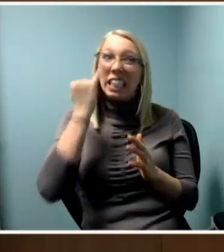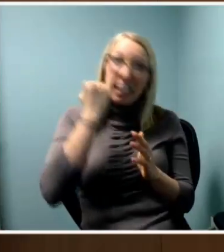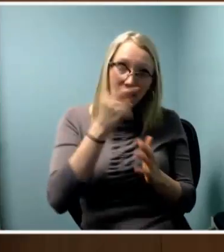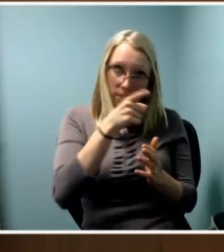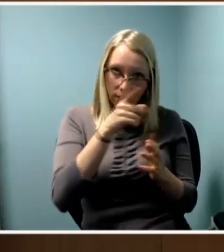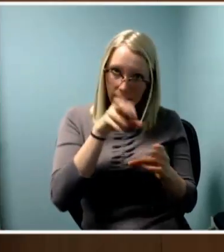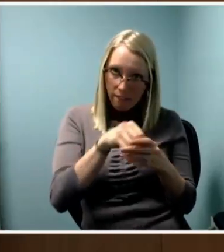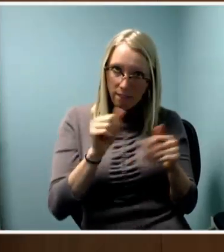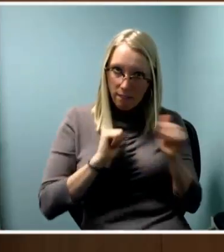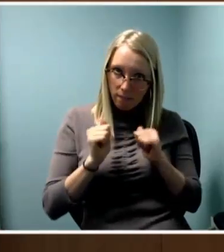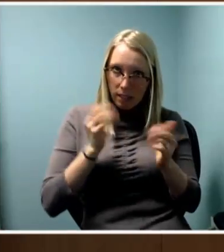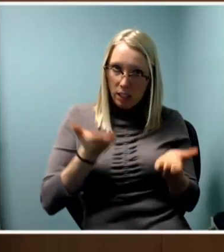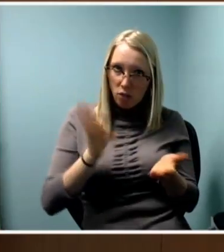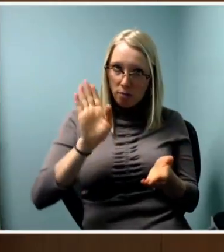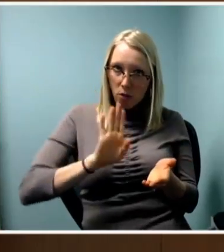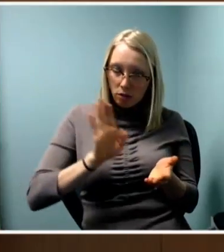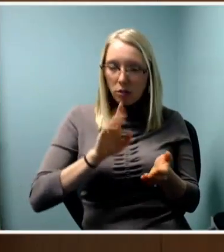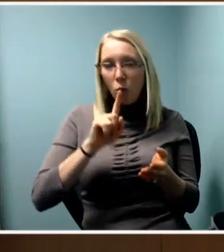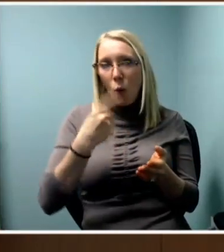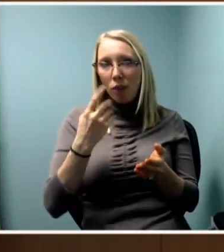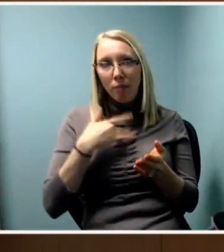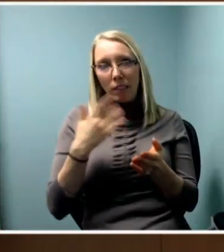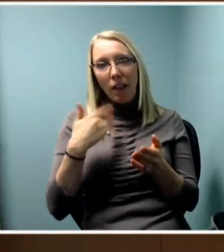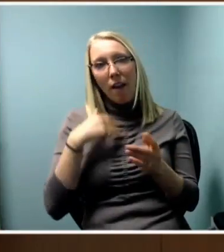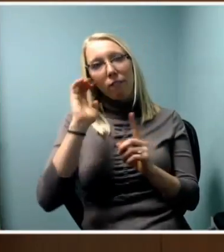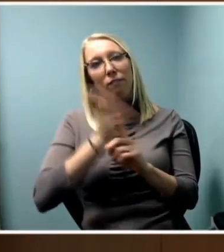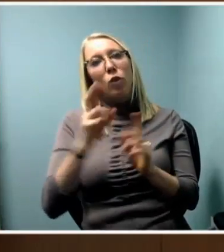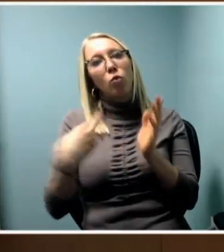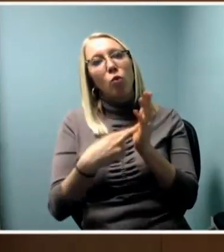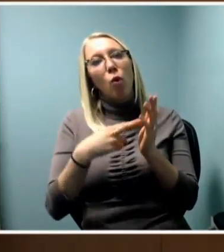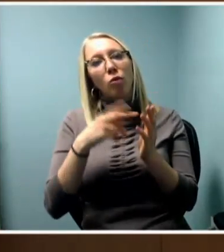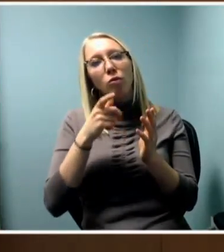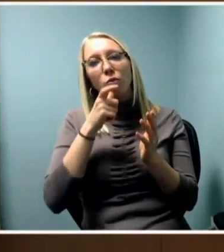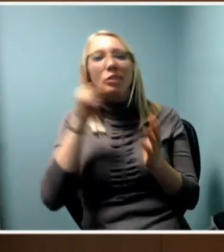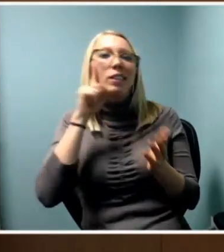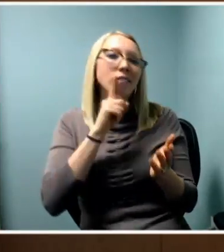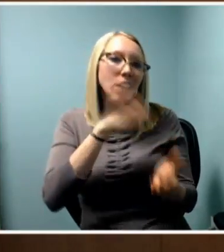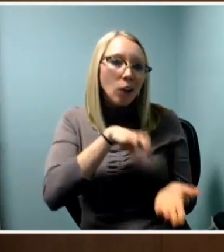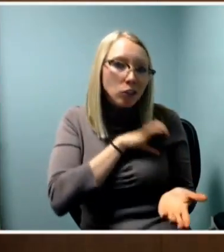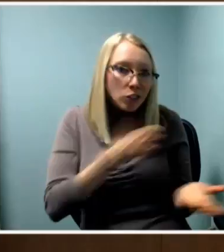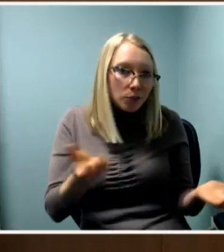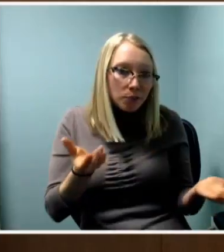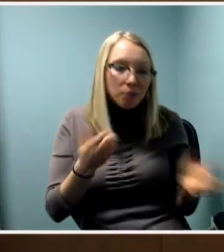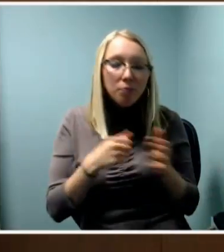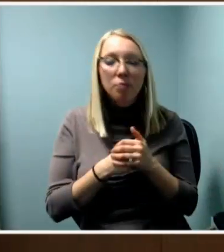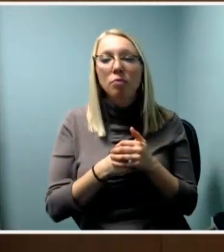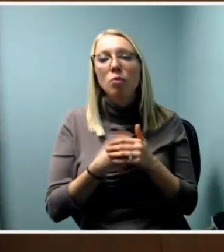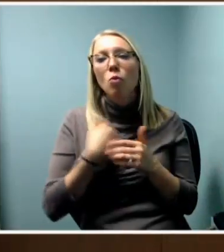they're only seen for roles that are deaf. And we were talking about why it is that theater companies